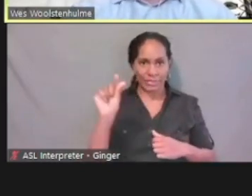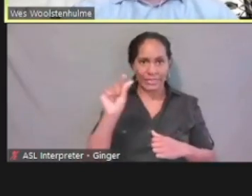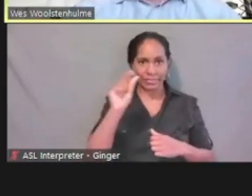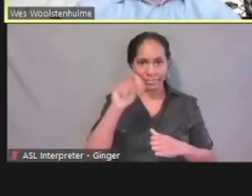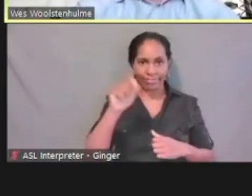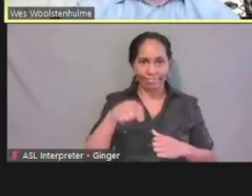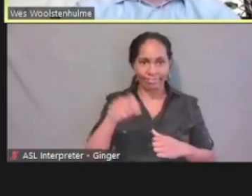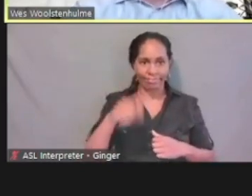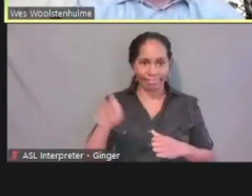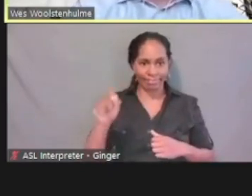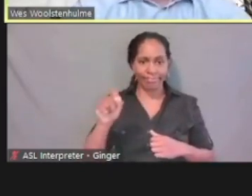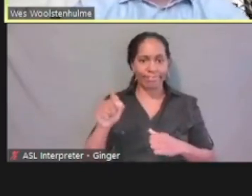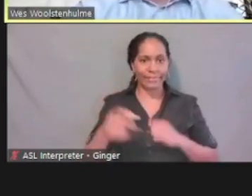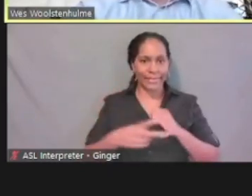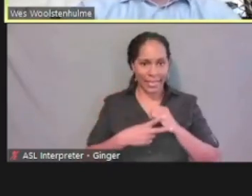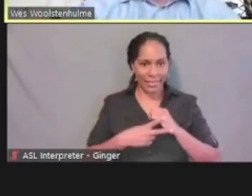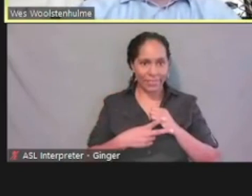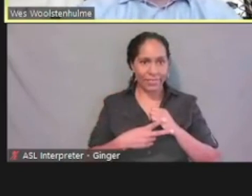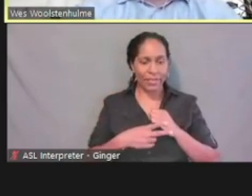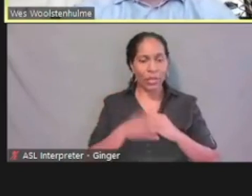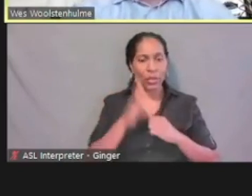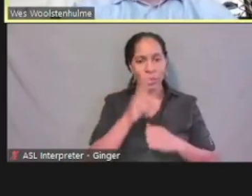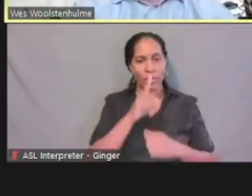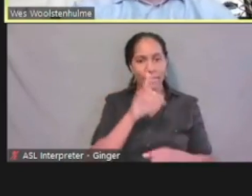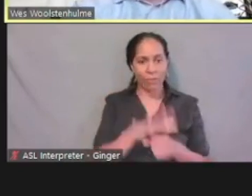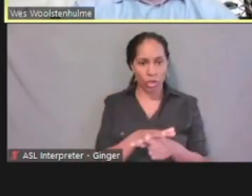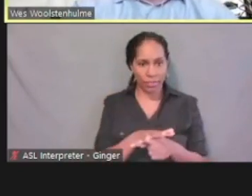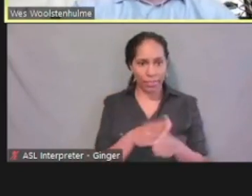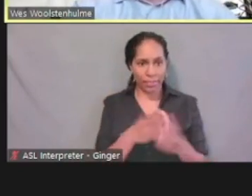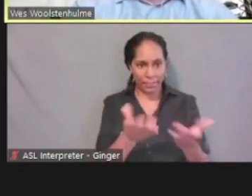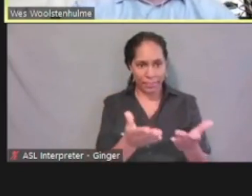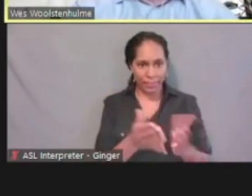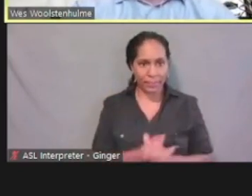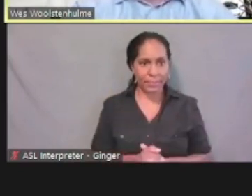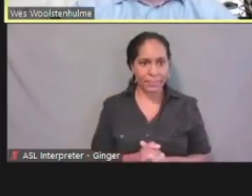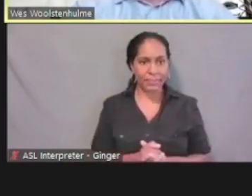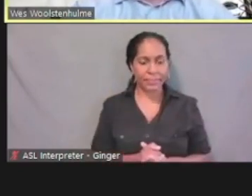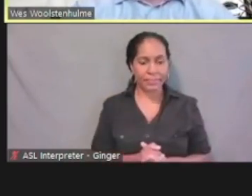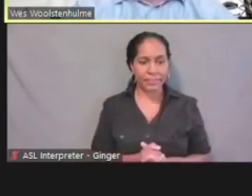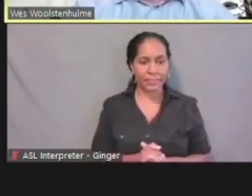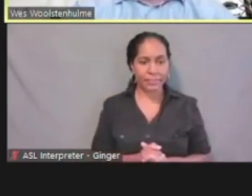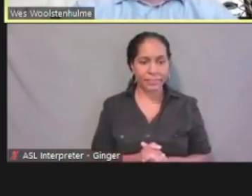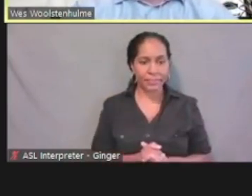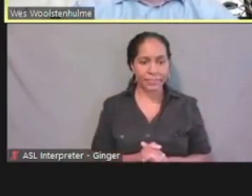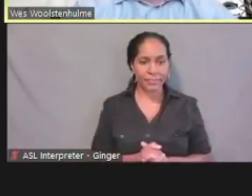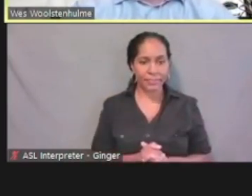It's gonna confirm the registration. So I'll go ahead and confirm that that yes,